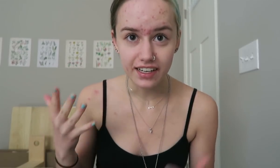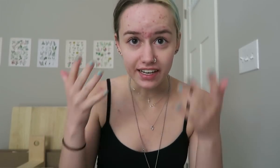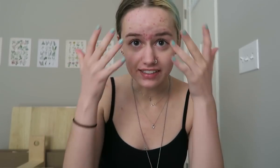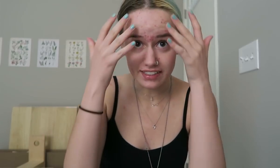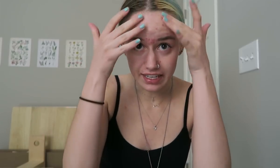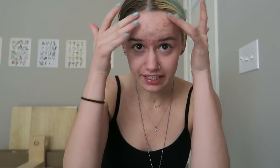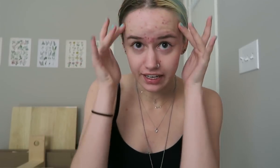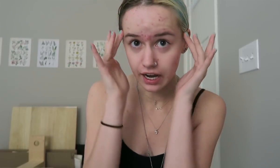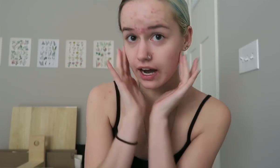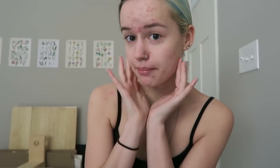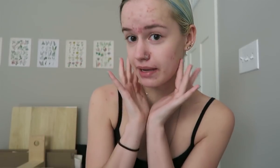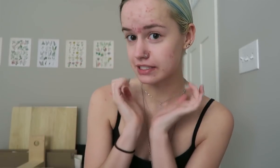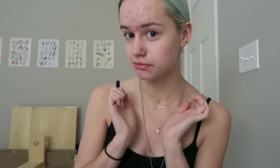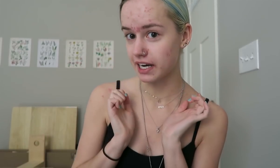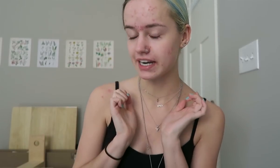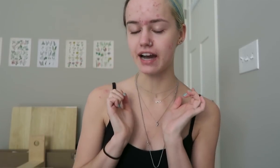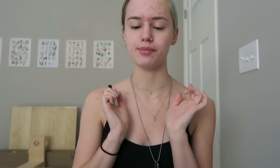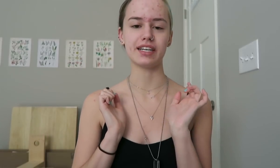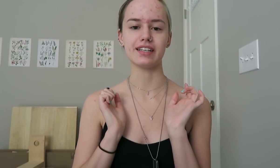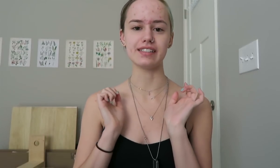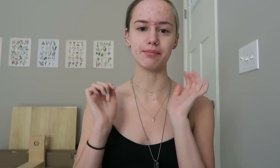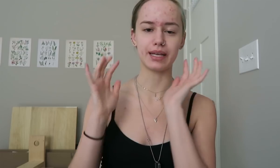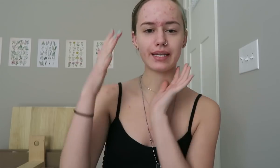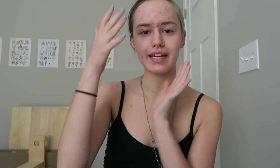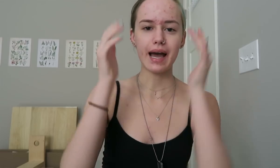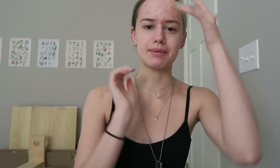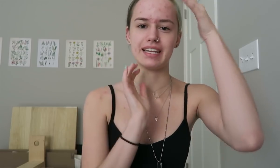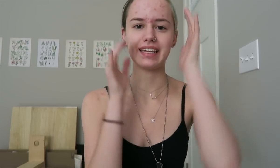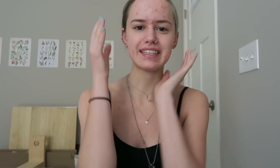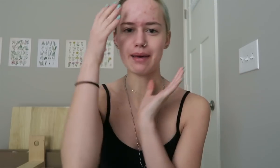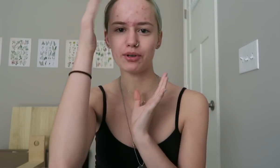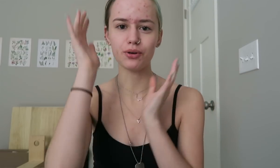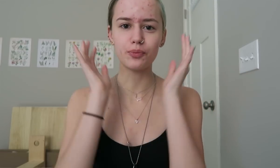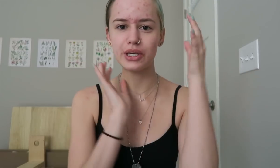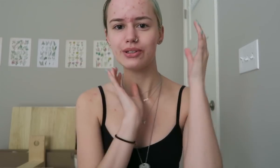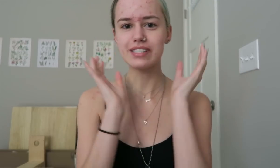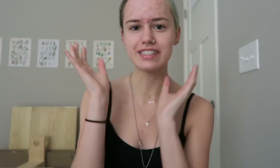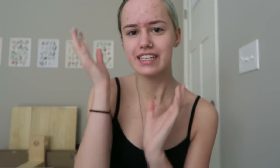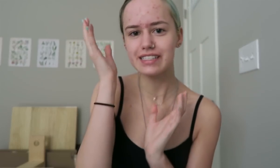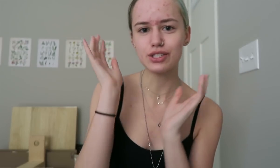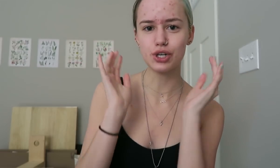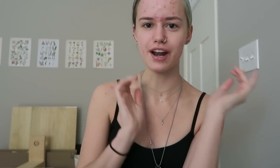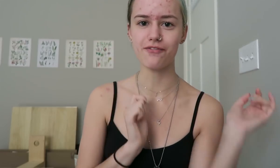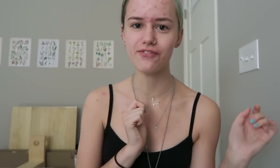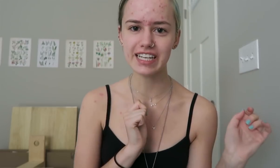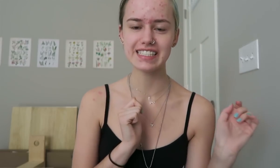It's like a hot mess right now because I'm like I'm getting like chemical peels and things to try to fix it.